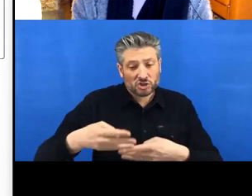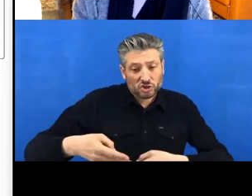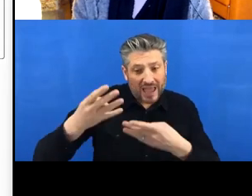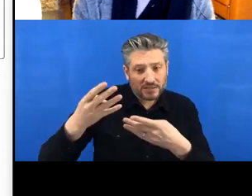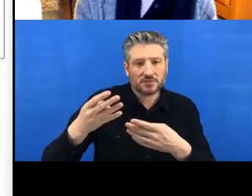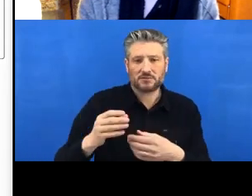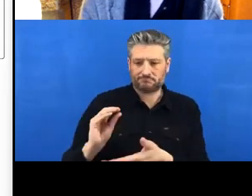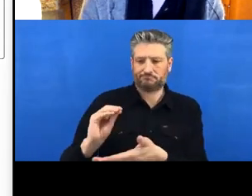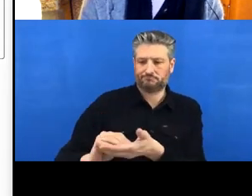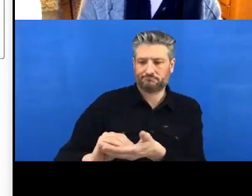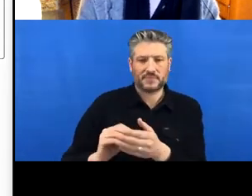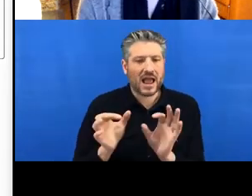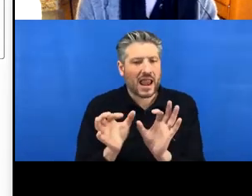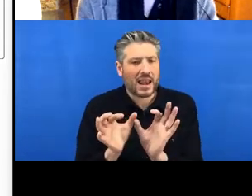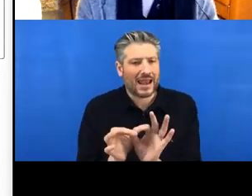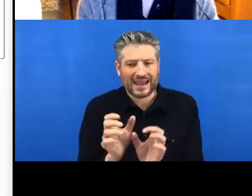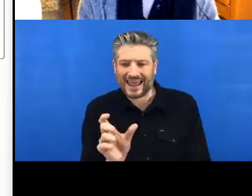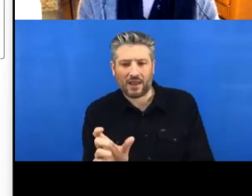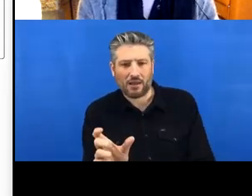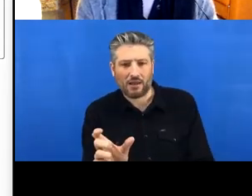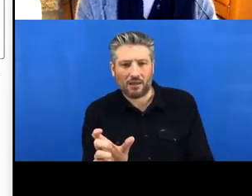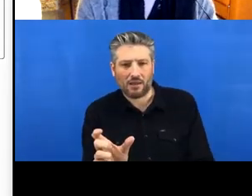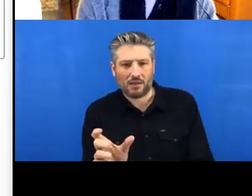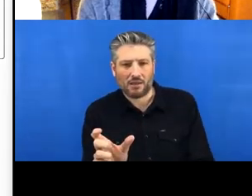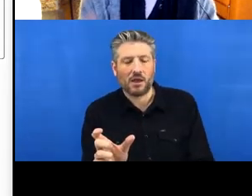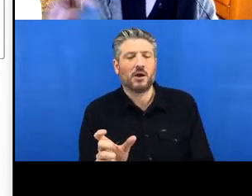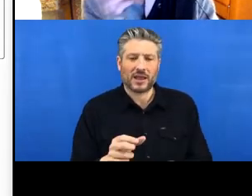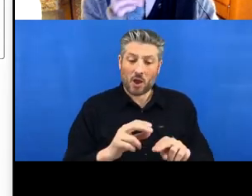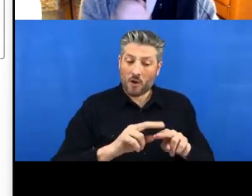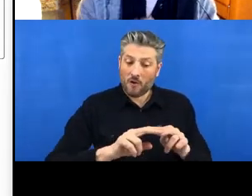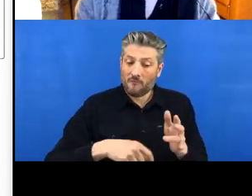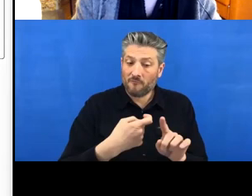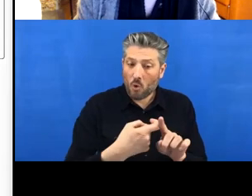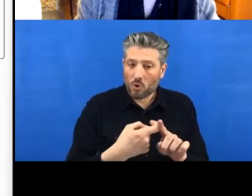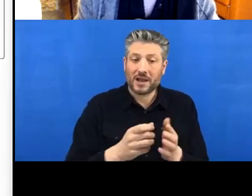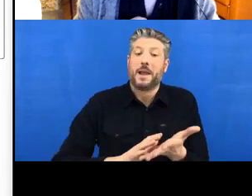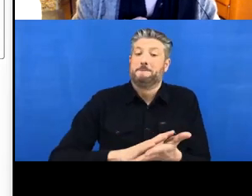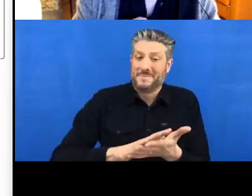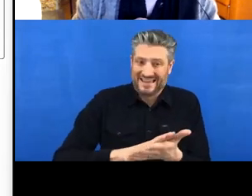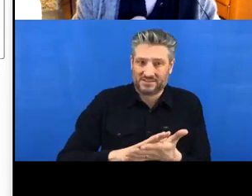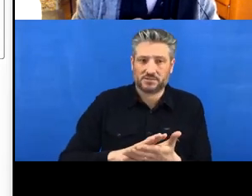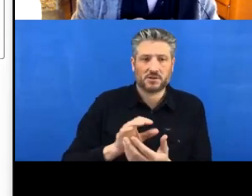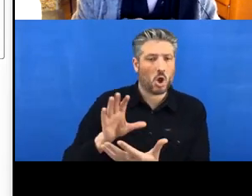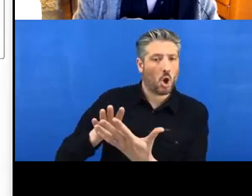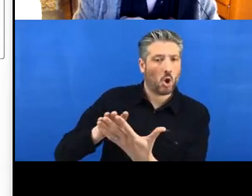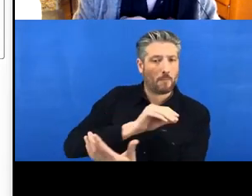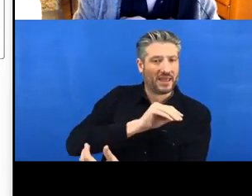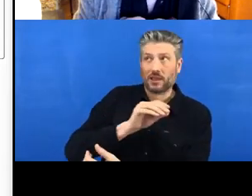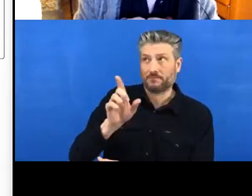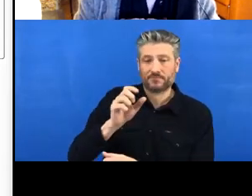Forking just means making a copy of it on GitHub, right? So you are copying it to your GitHub account